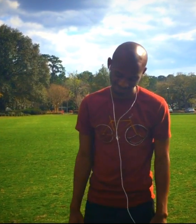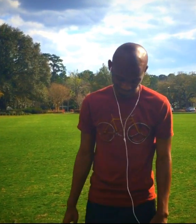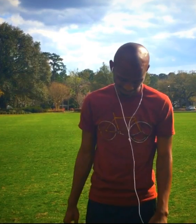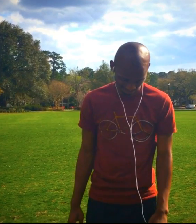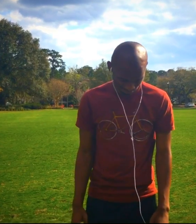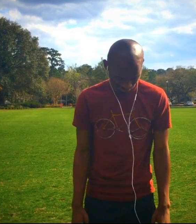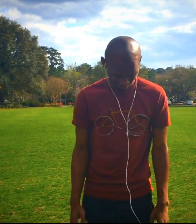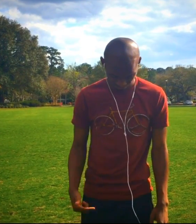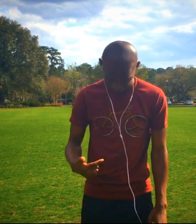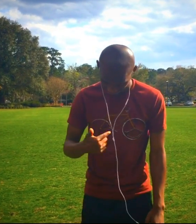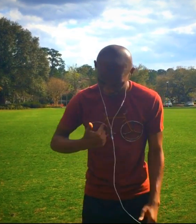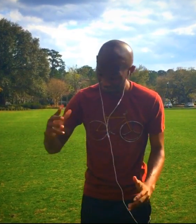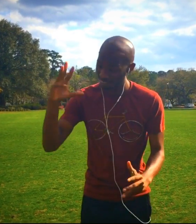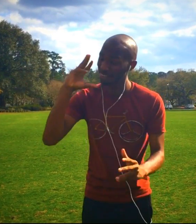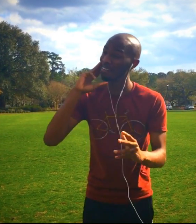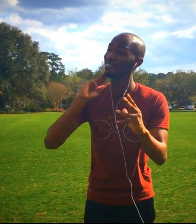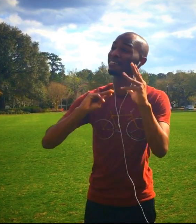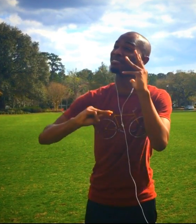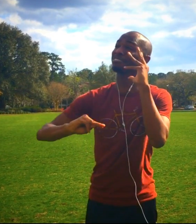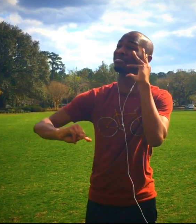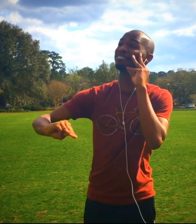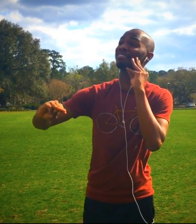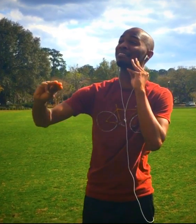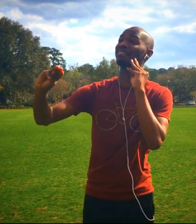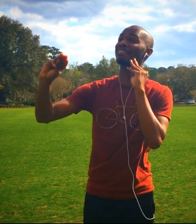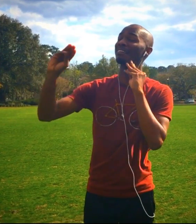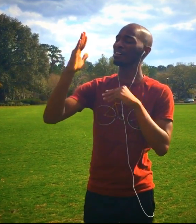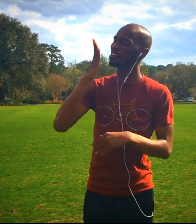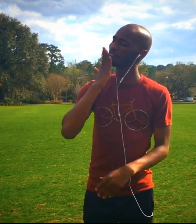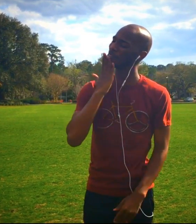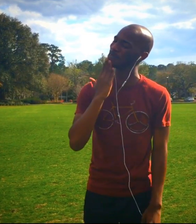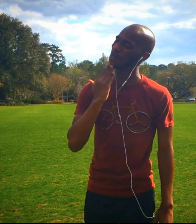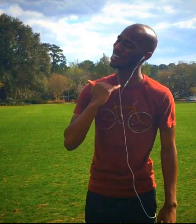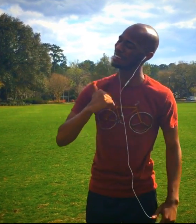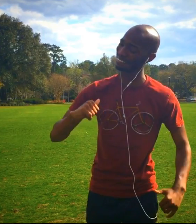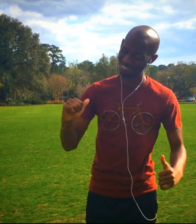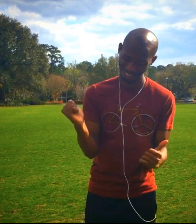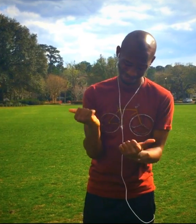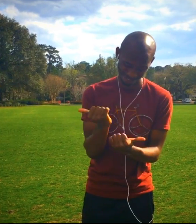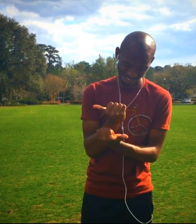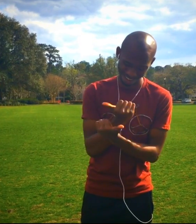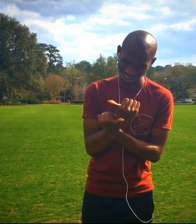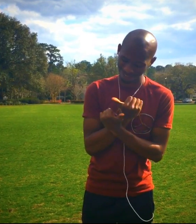I've tasted and seen of the sweetest of loves